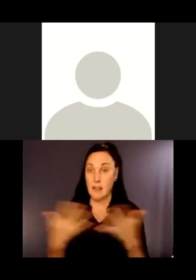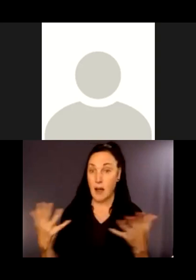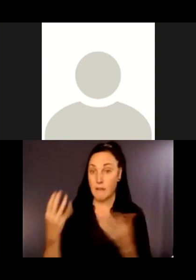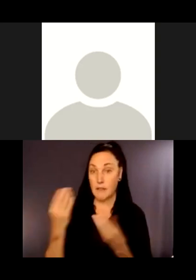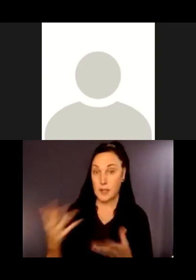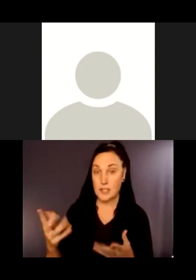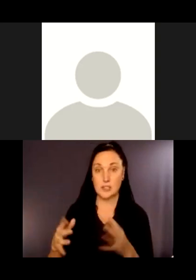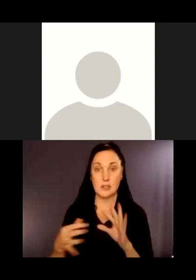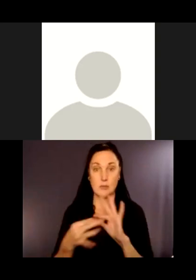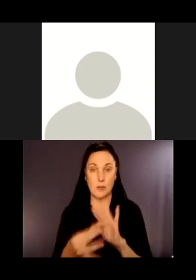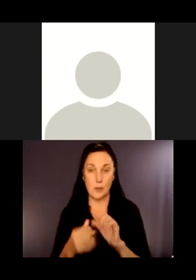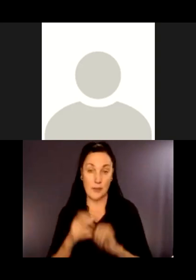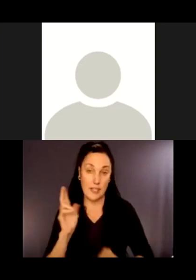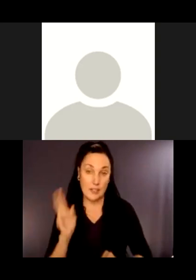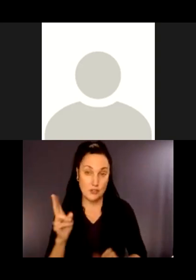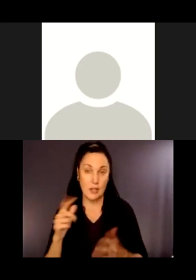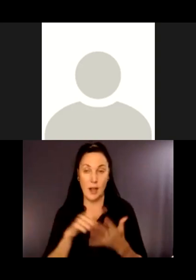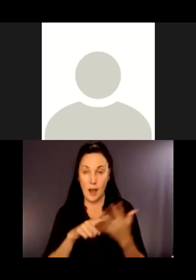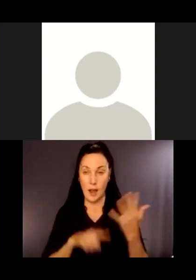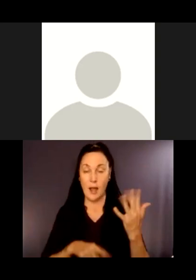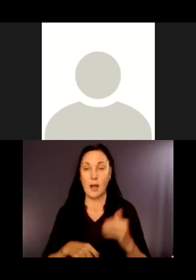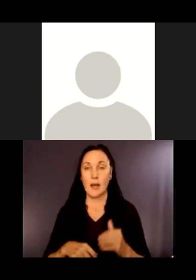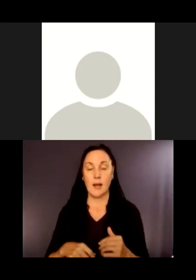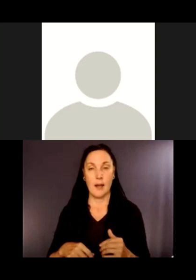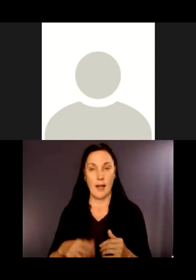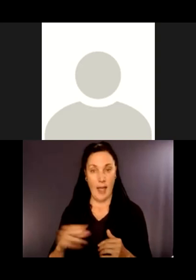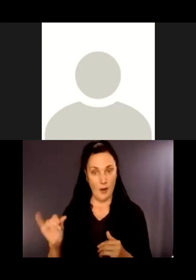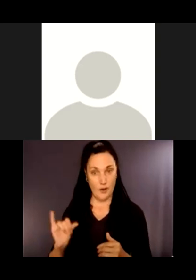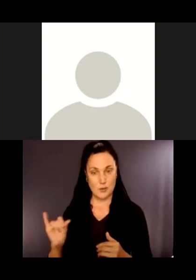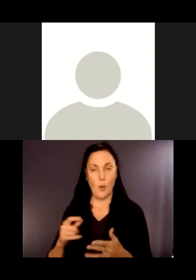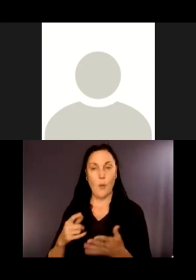I really liked your idea of what folks would actually see on the trail.